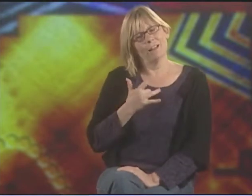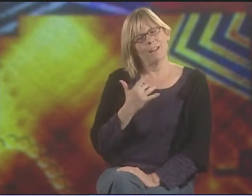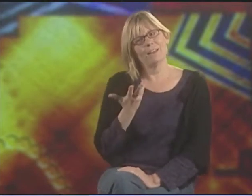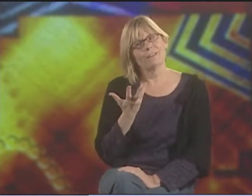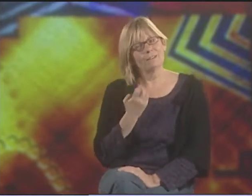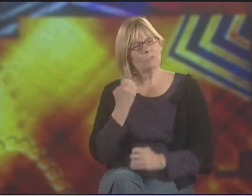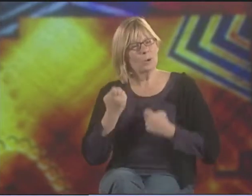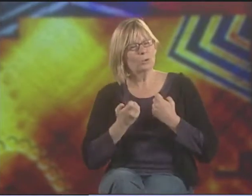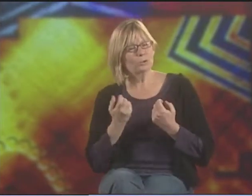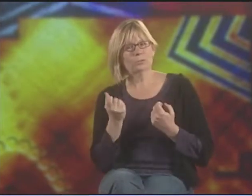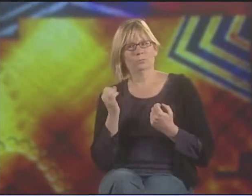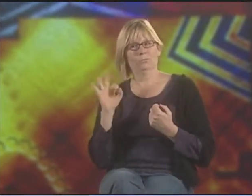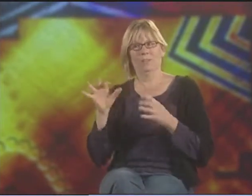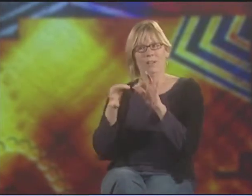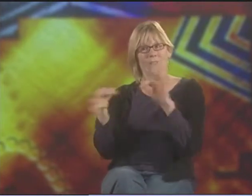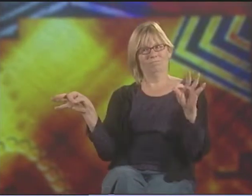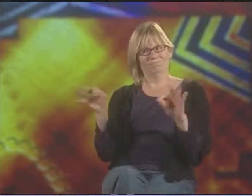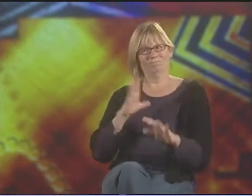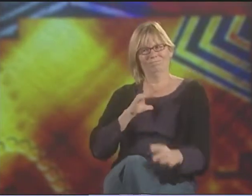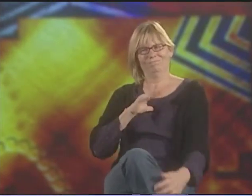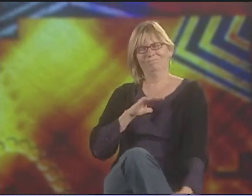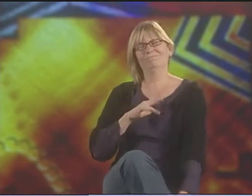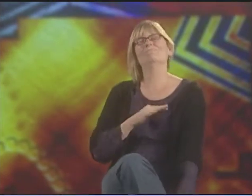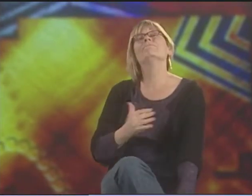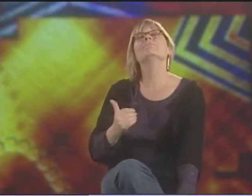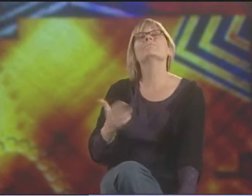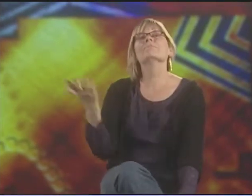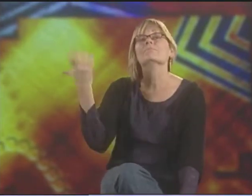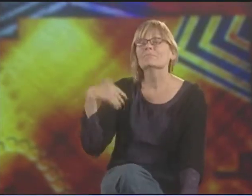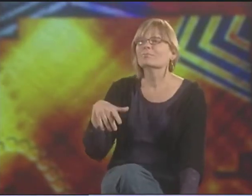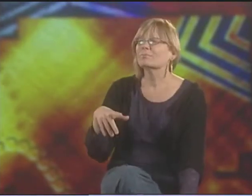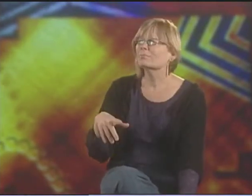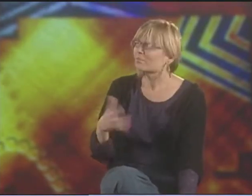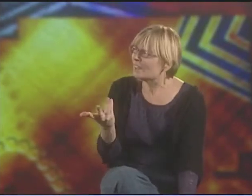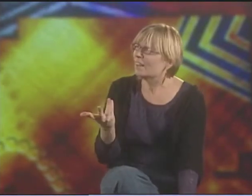SO IT'S VERY EMOTIONAL. JUST THAT ONE LINE HAS A LOT OF RESONANCE IN IT.